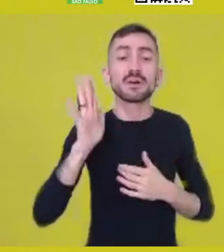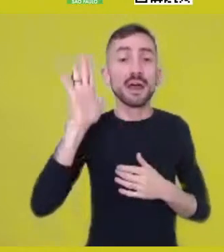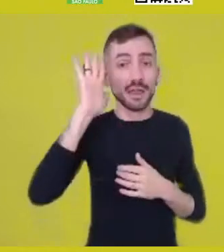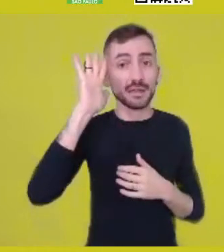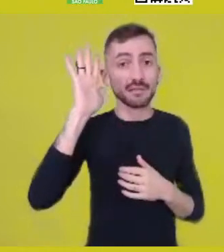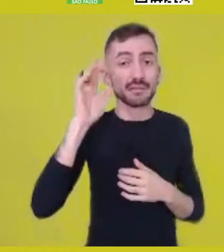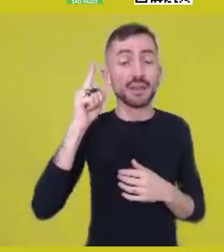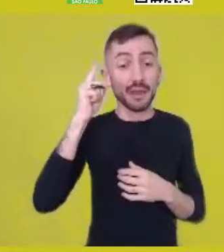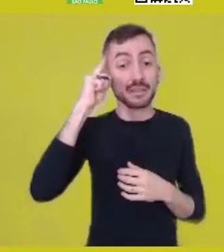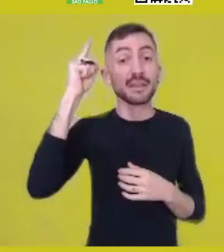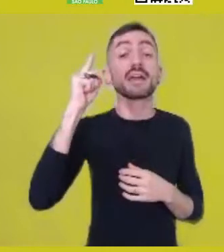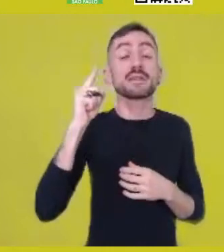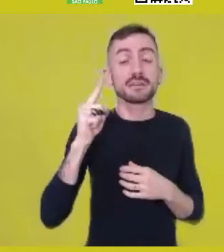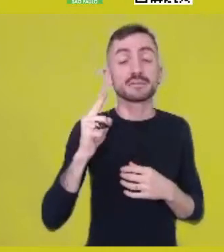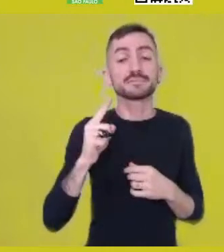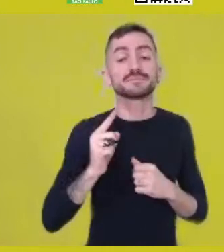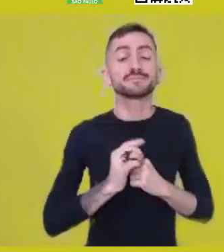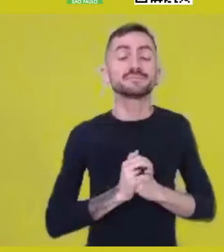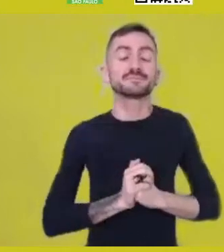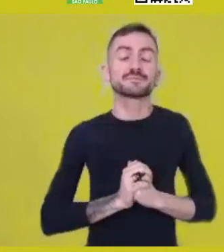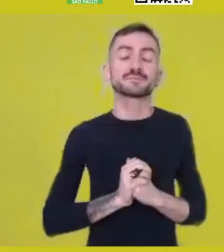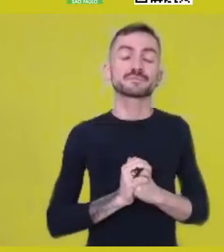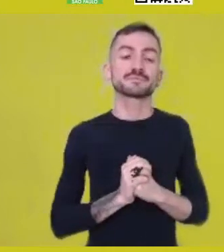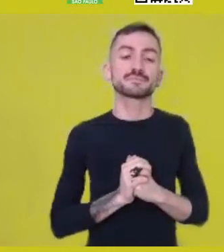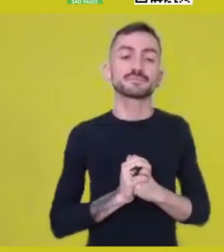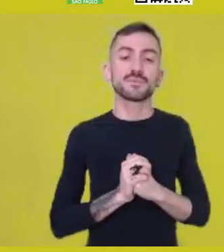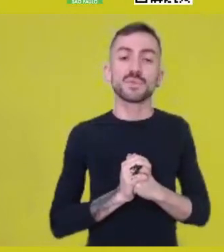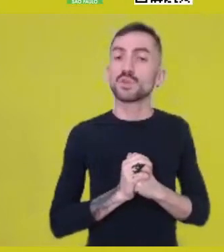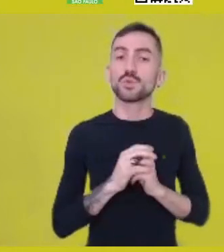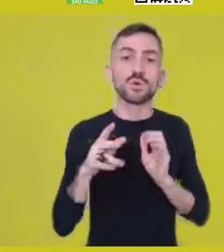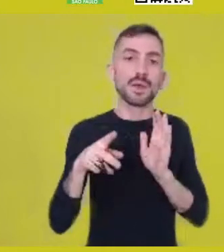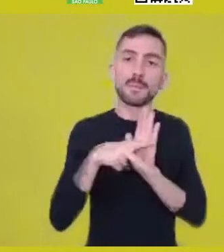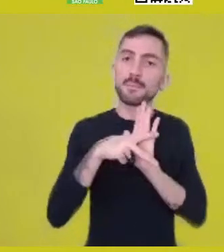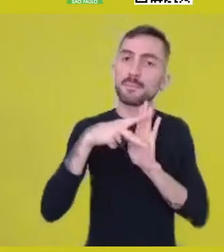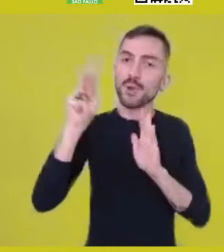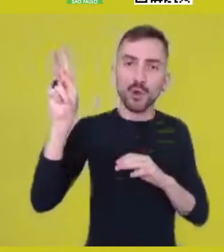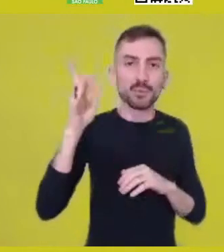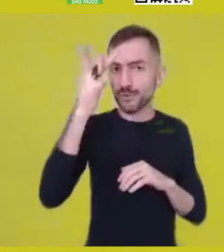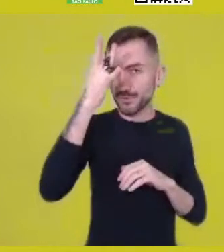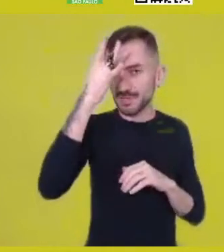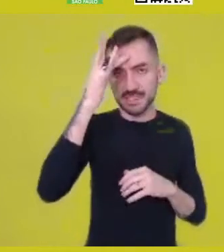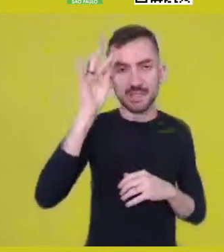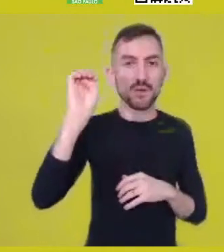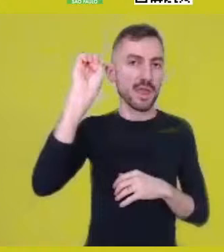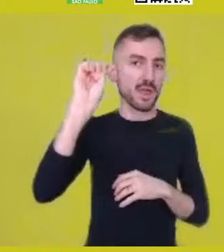Euro-centered this way is given there,